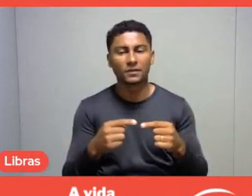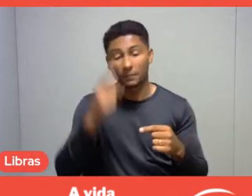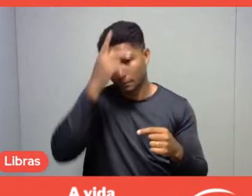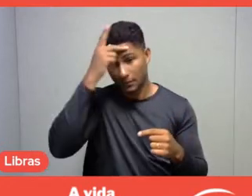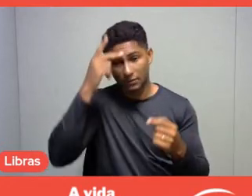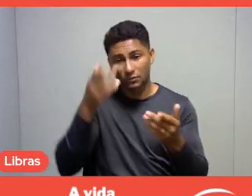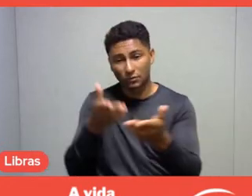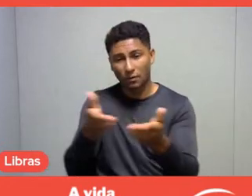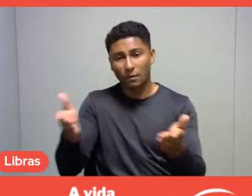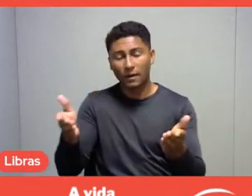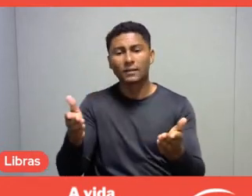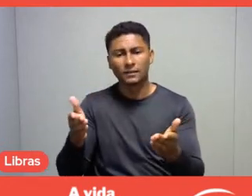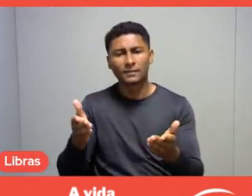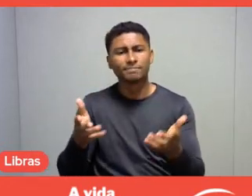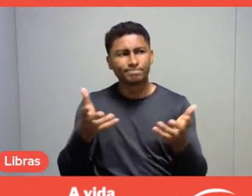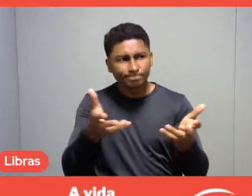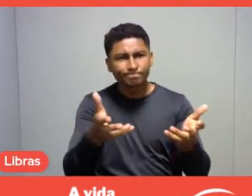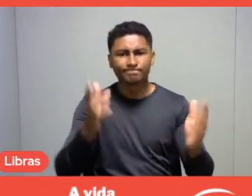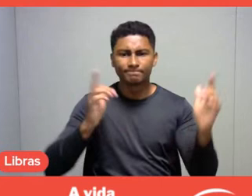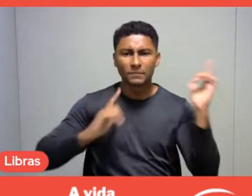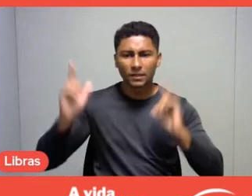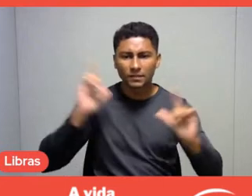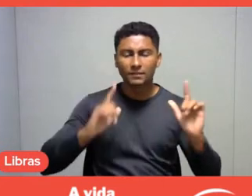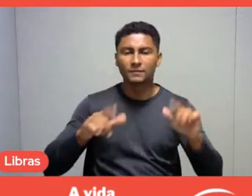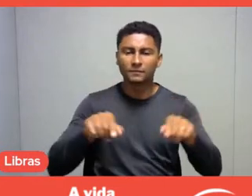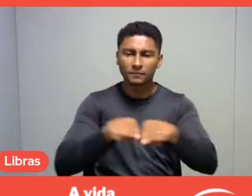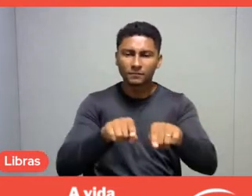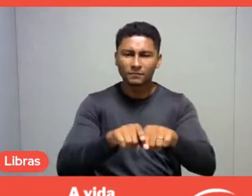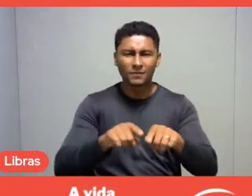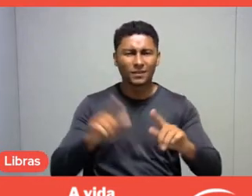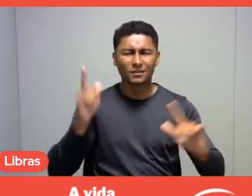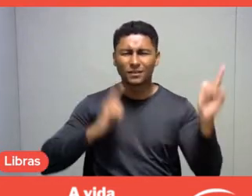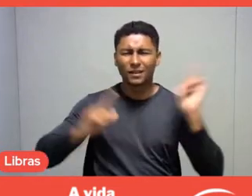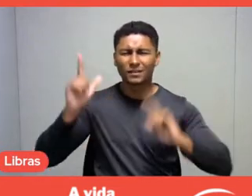and who understands leisure as an experience in different ways.